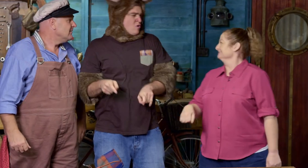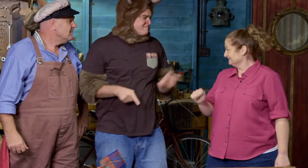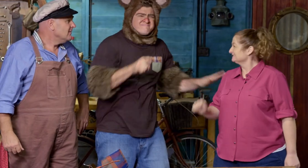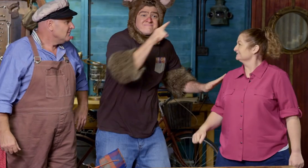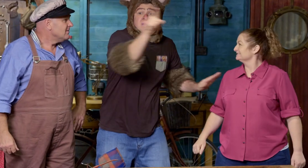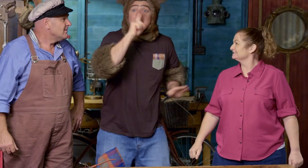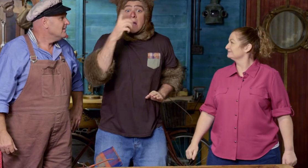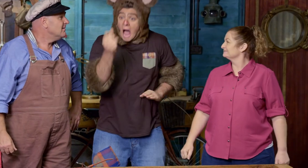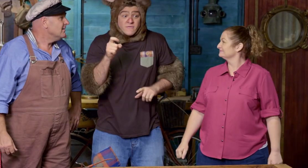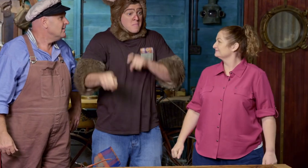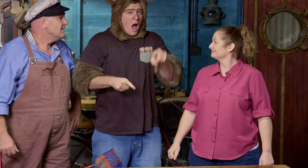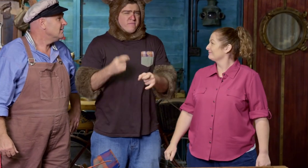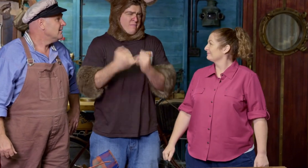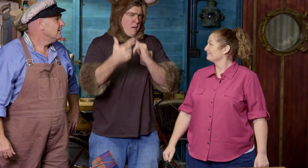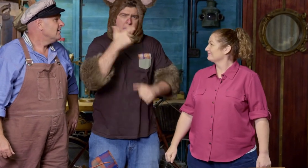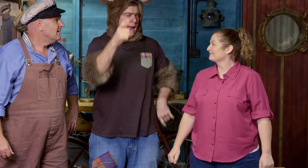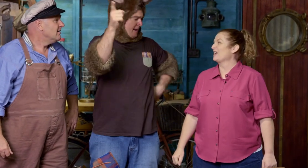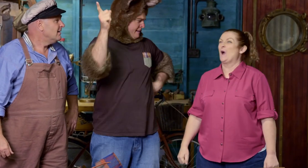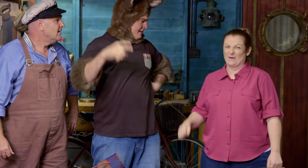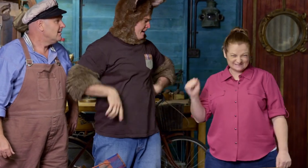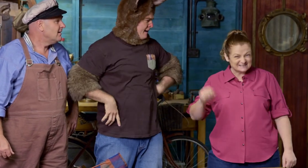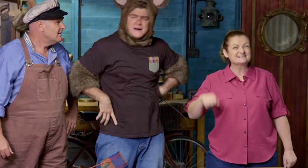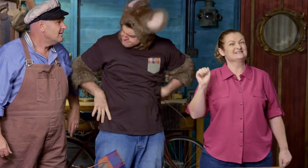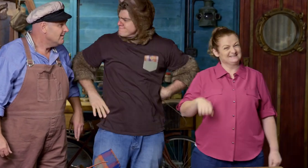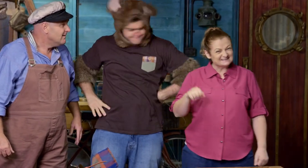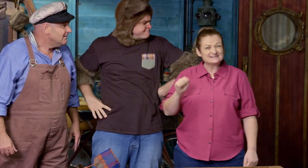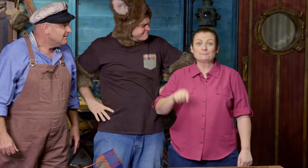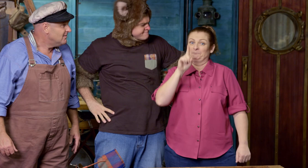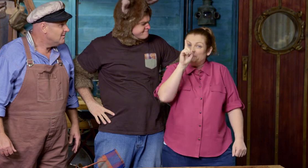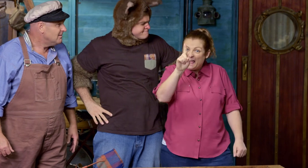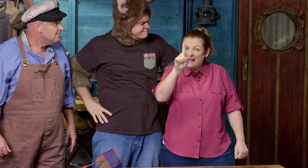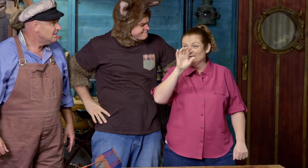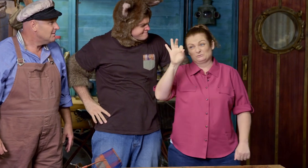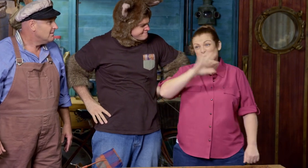Those people who have bikes are very lucky. Oh, yes they are.